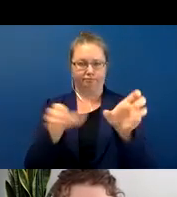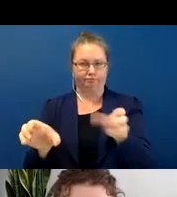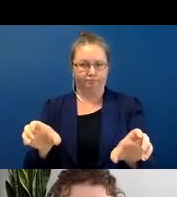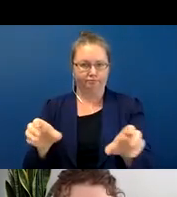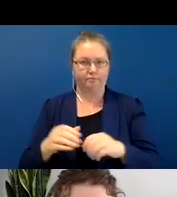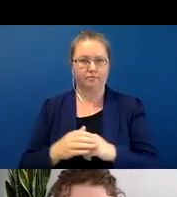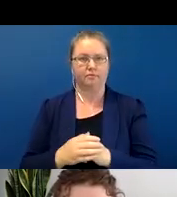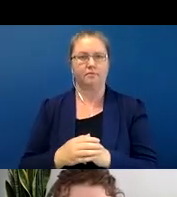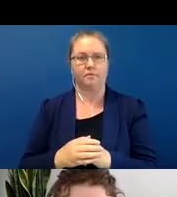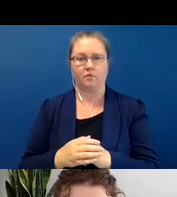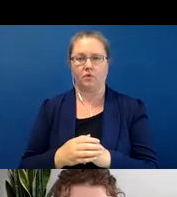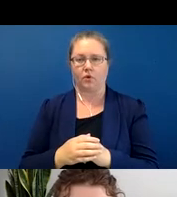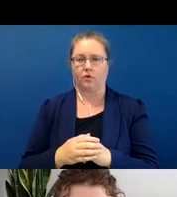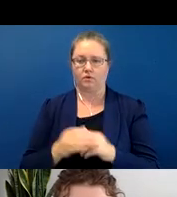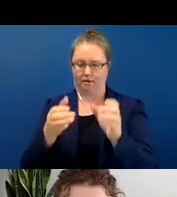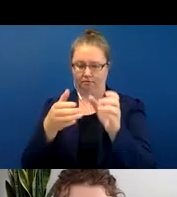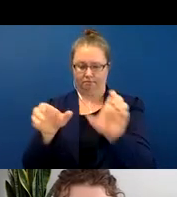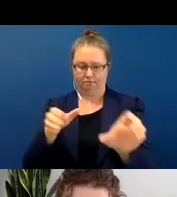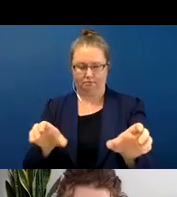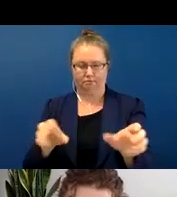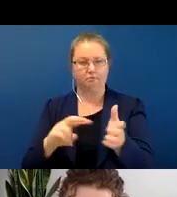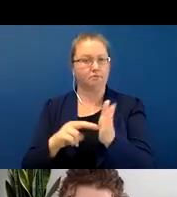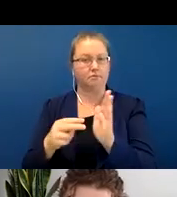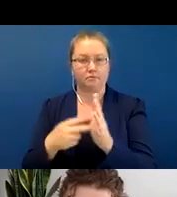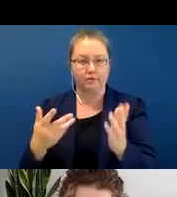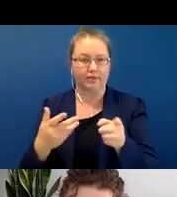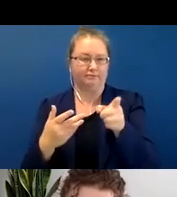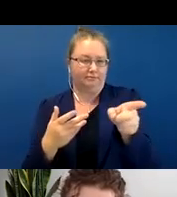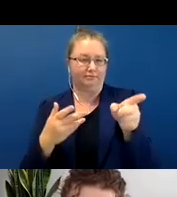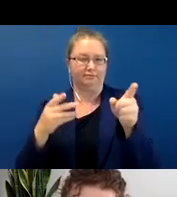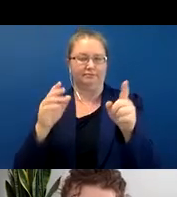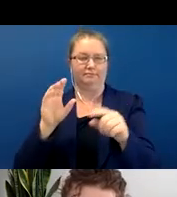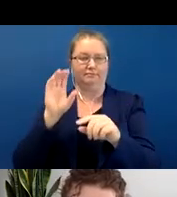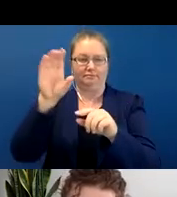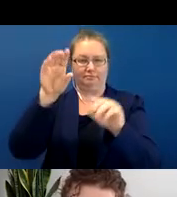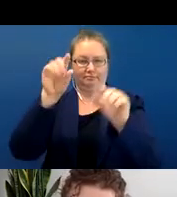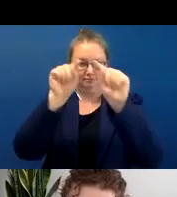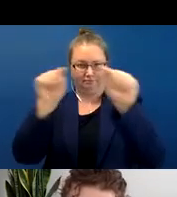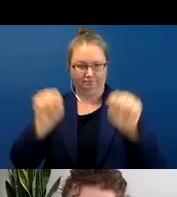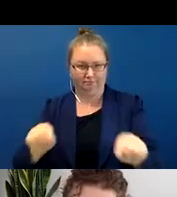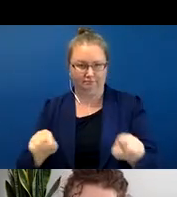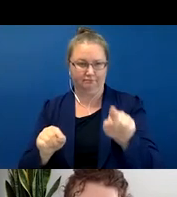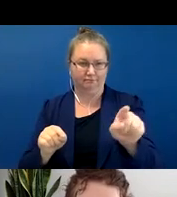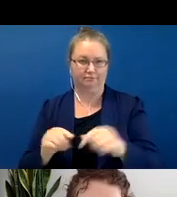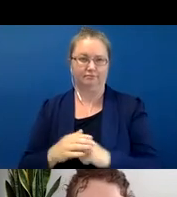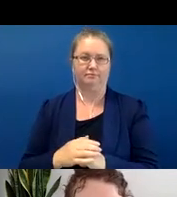the categories? So under classificatory - or sorry - under verbal classifiers Aikhenvald